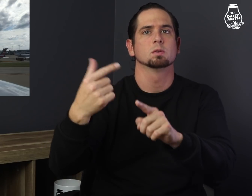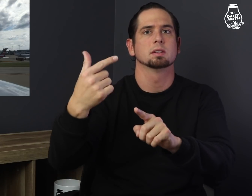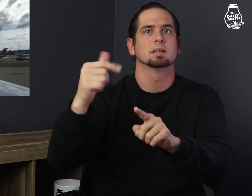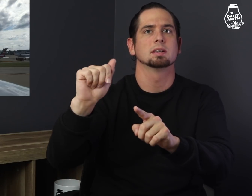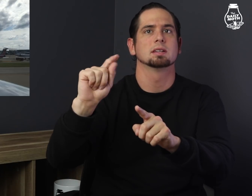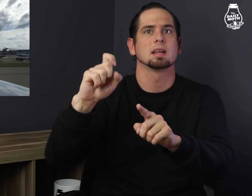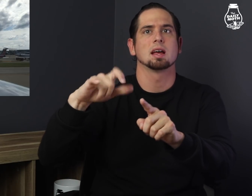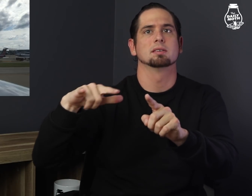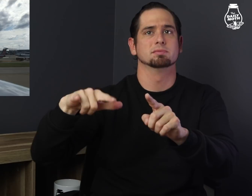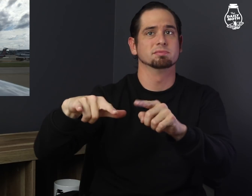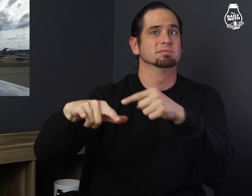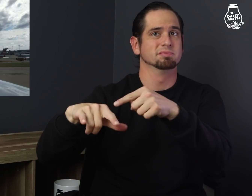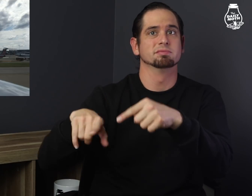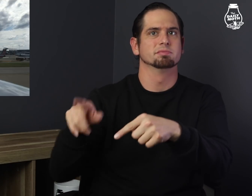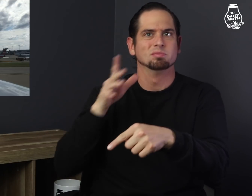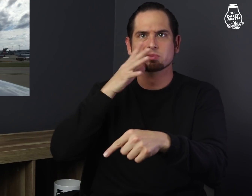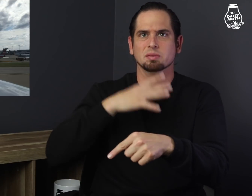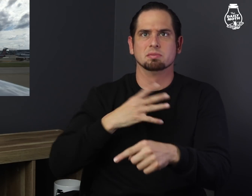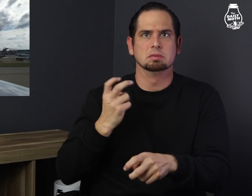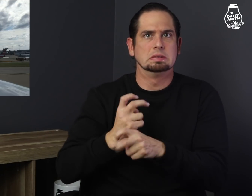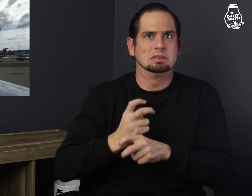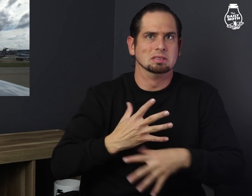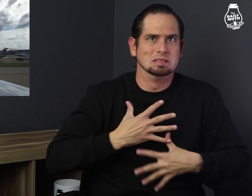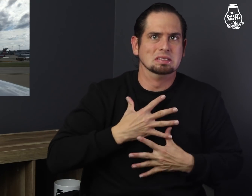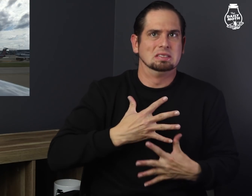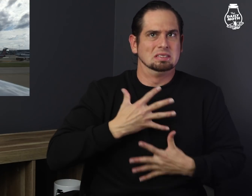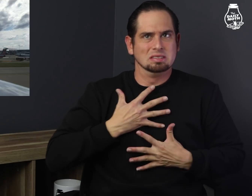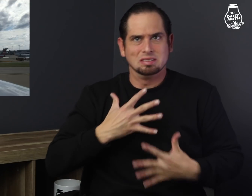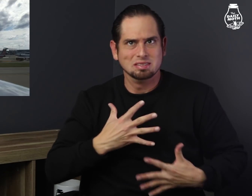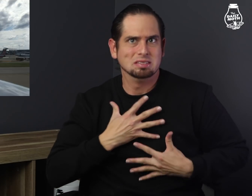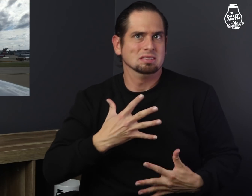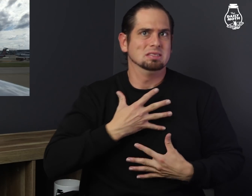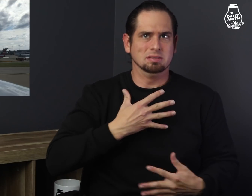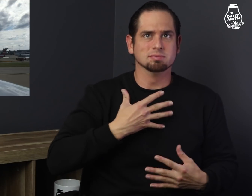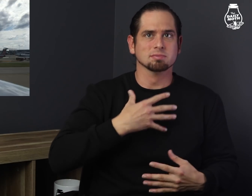near a gate.